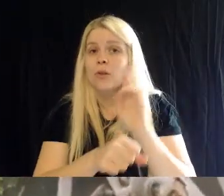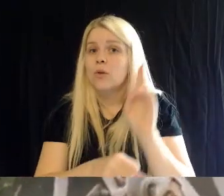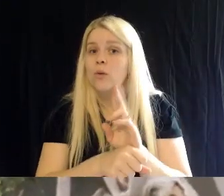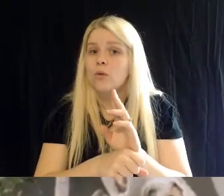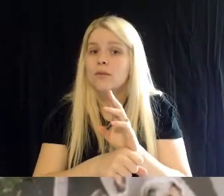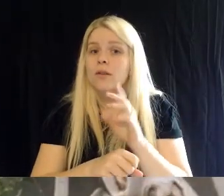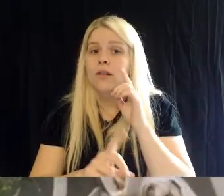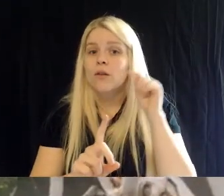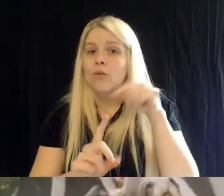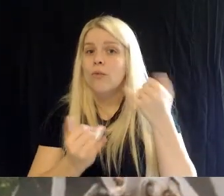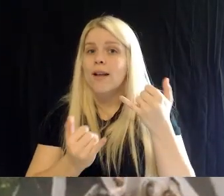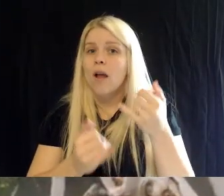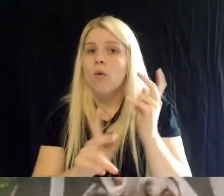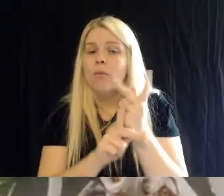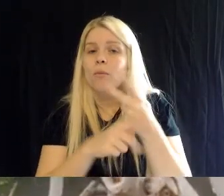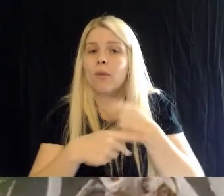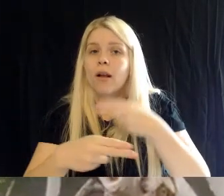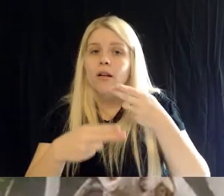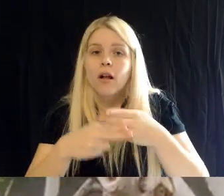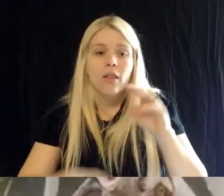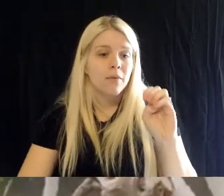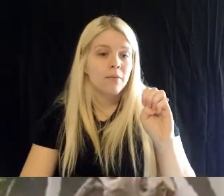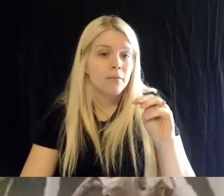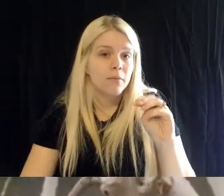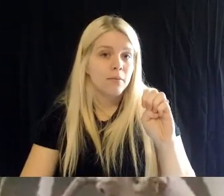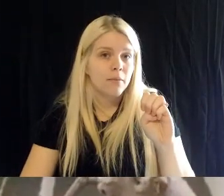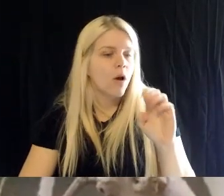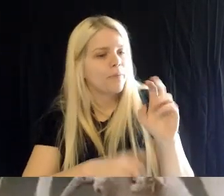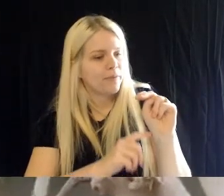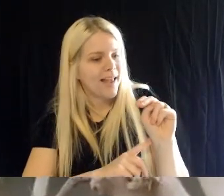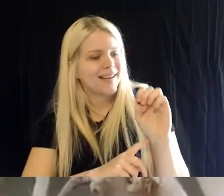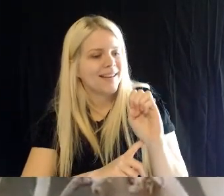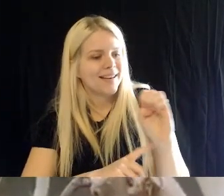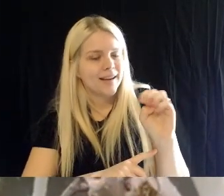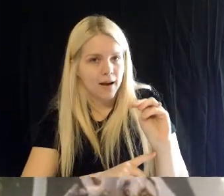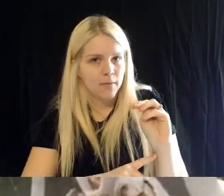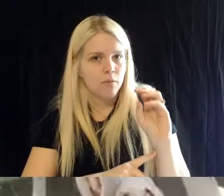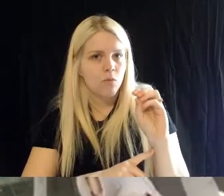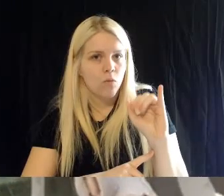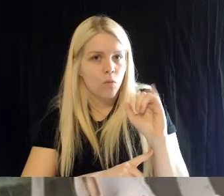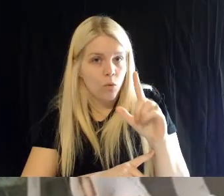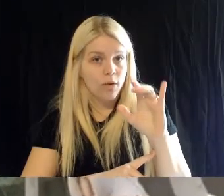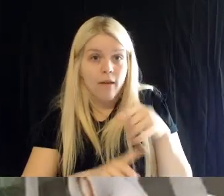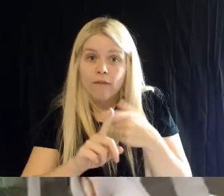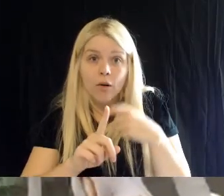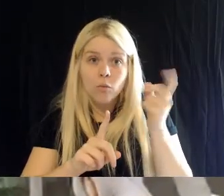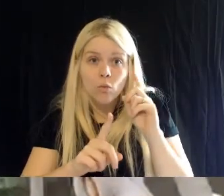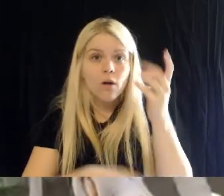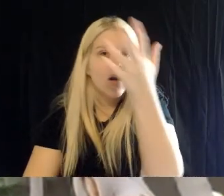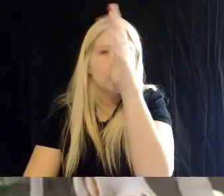is a product called neem oil. That's n-e-e-m. It's derived from the neem tree,